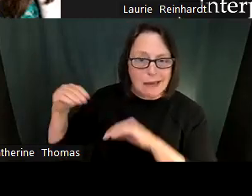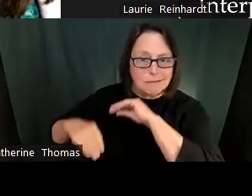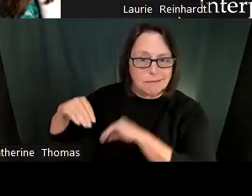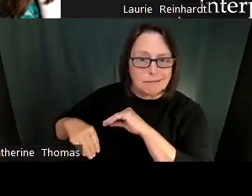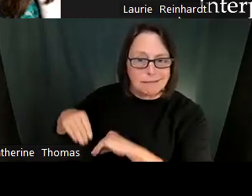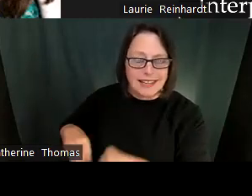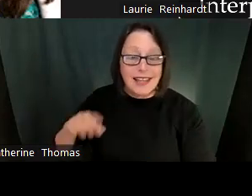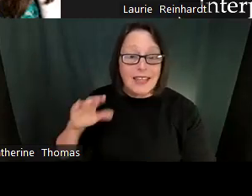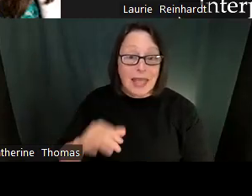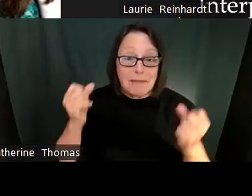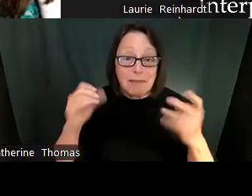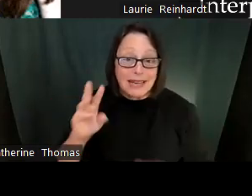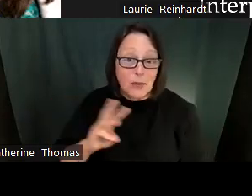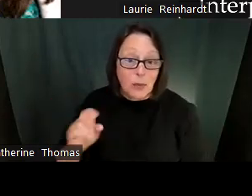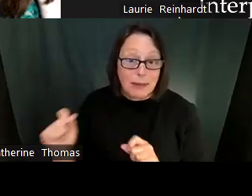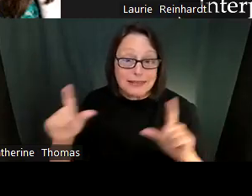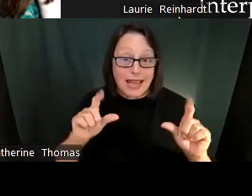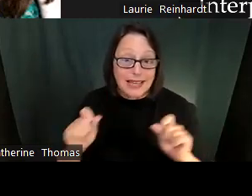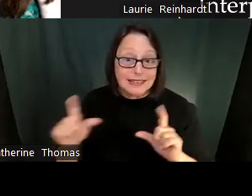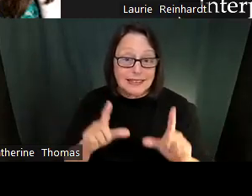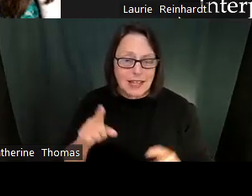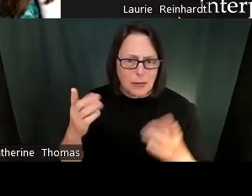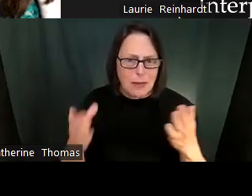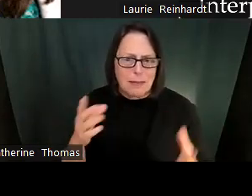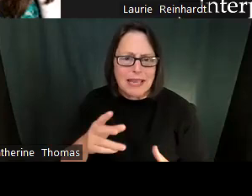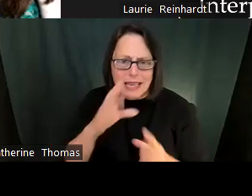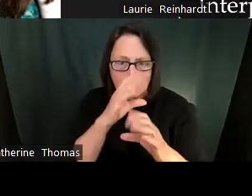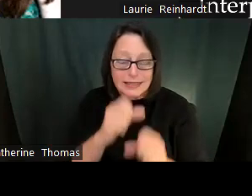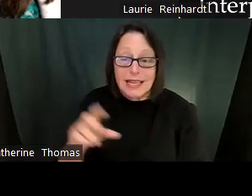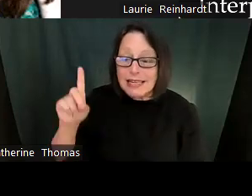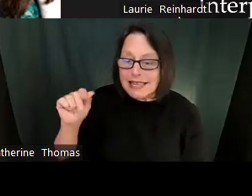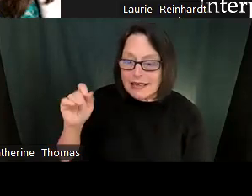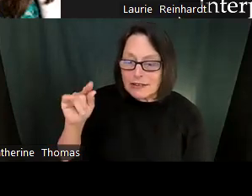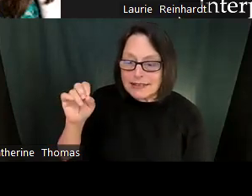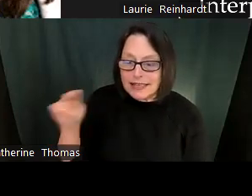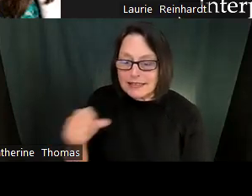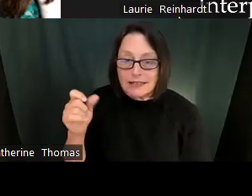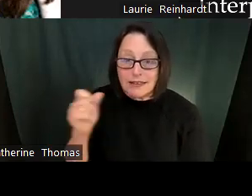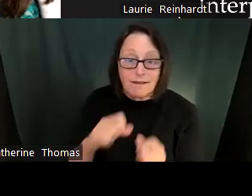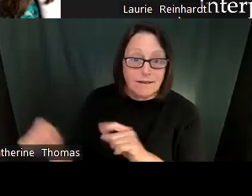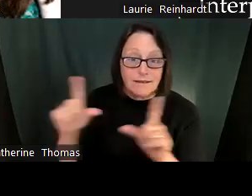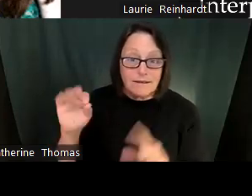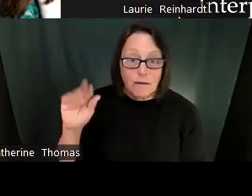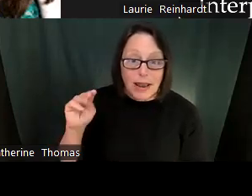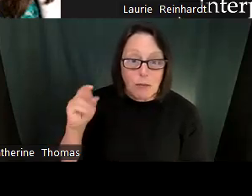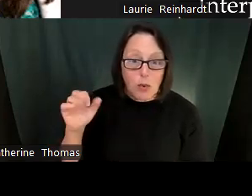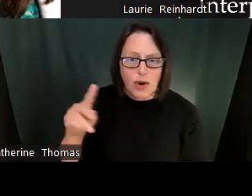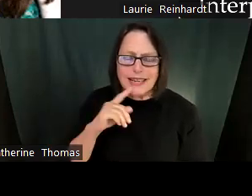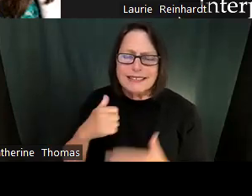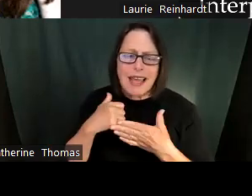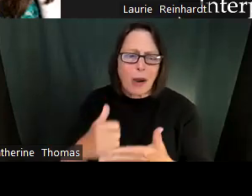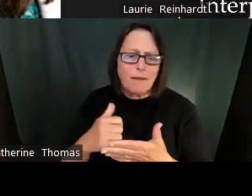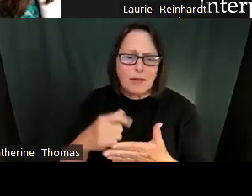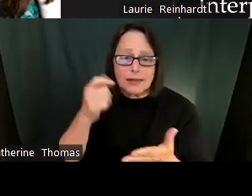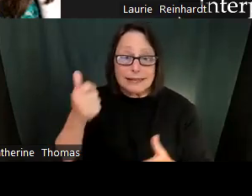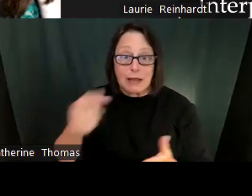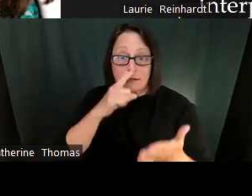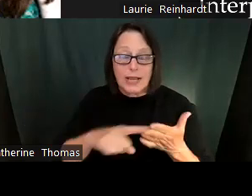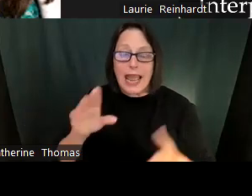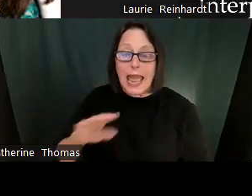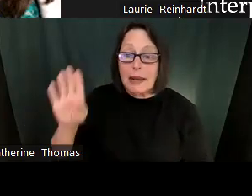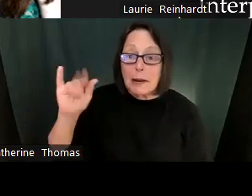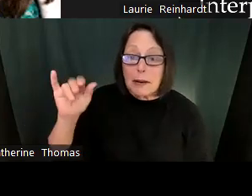I mentioned earlier. Sally did highlight an array of different greeting lists that you can add to your library